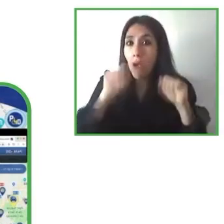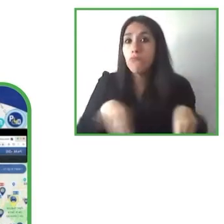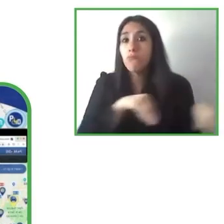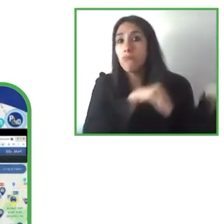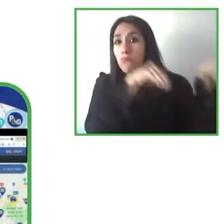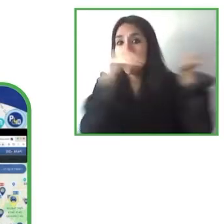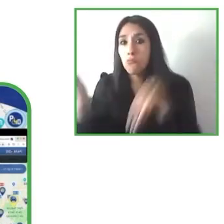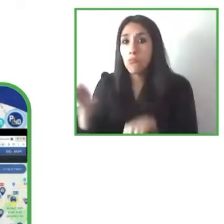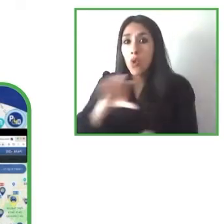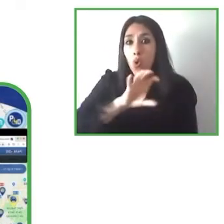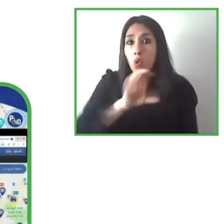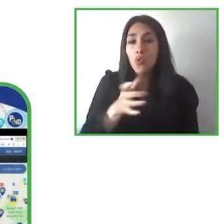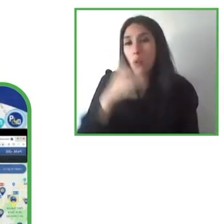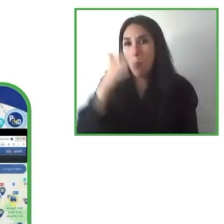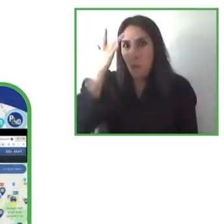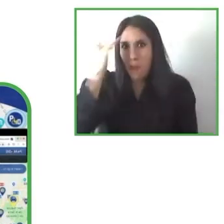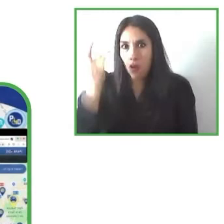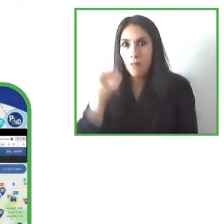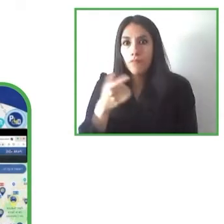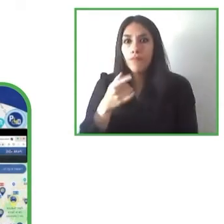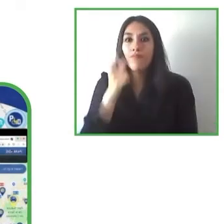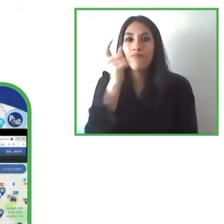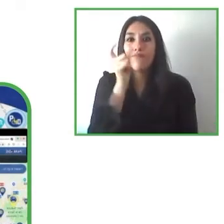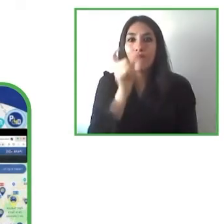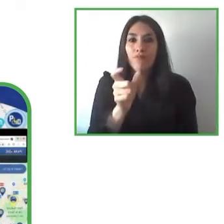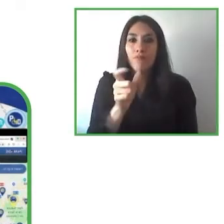implement this, because the basic concepts are the same: the card,